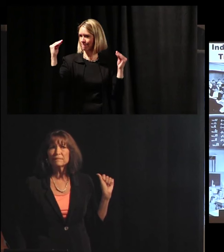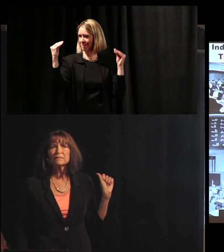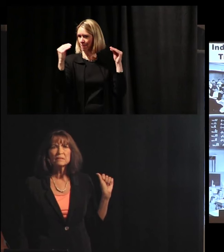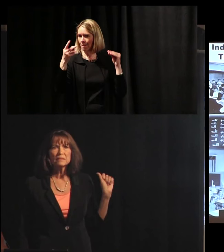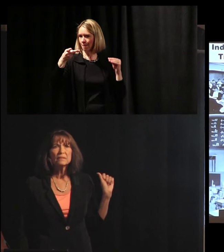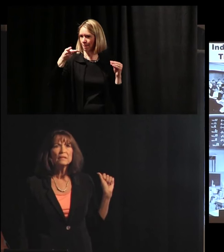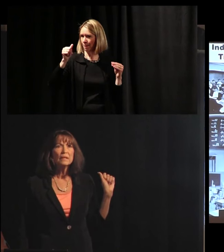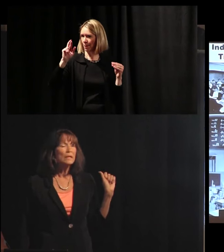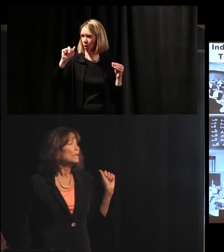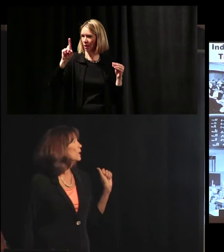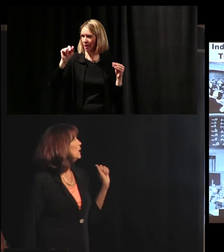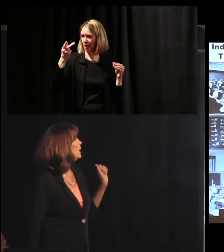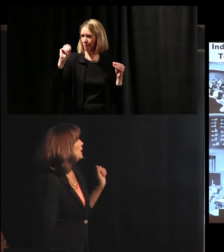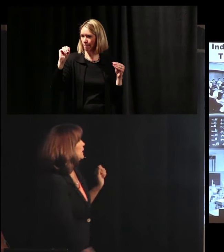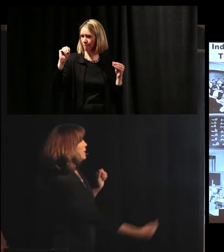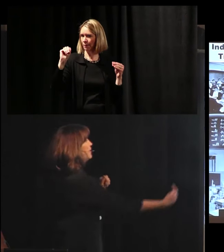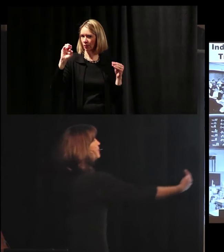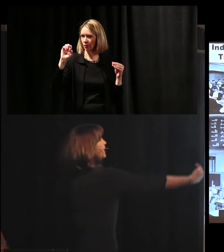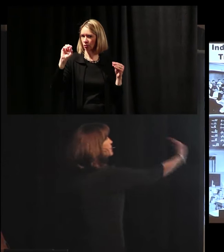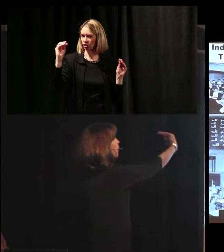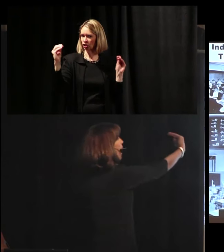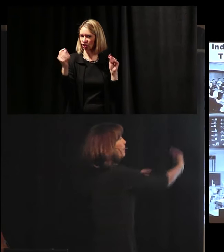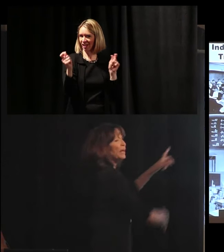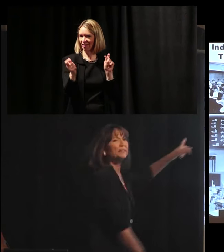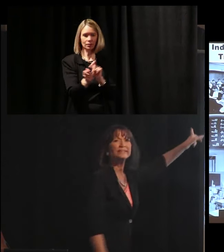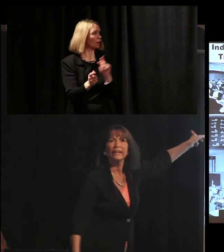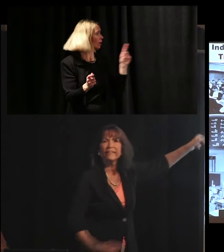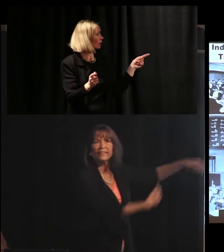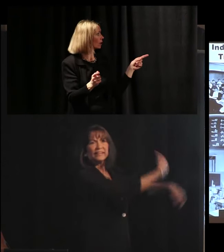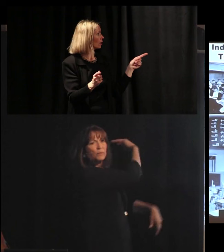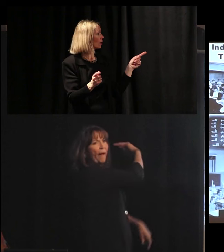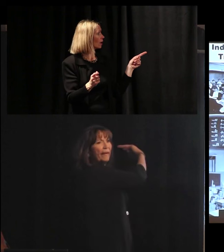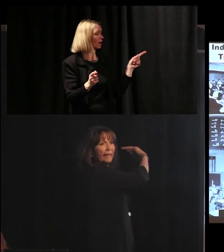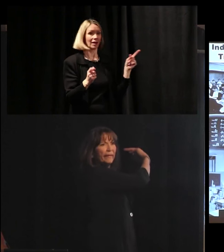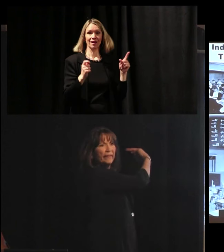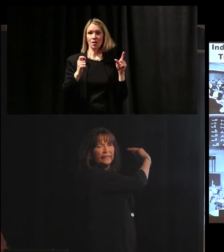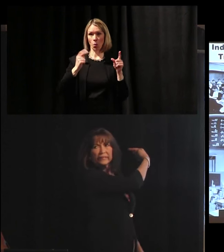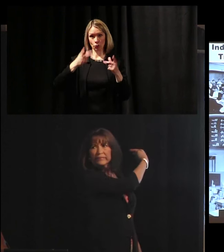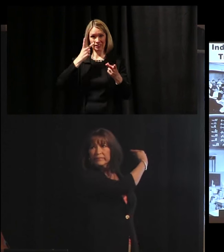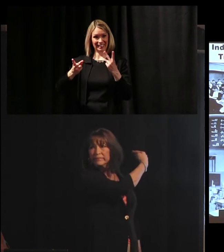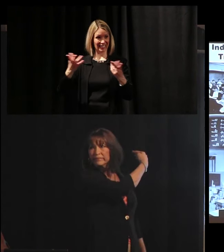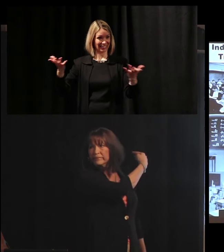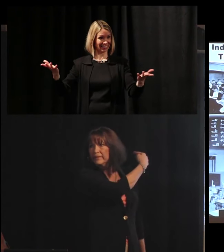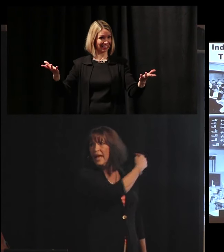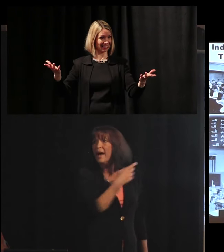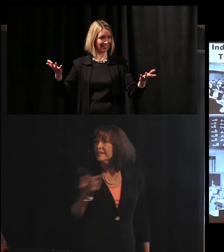This way what do you see this way? Yeah.